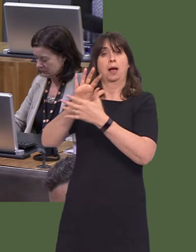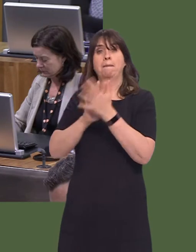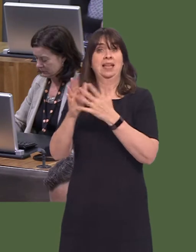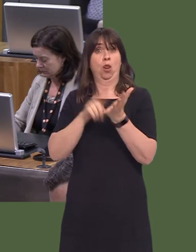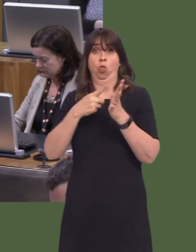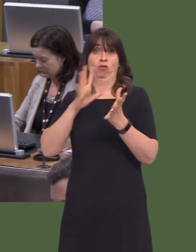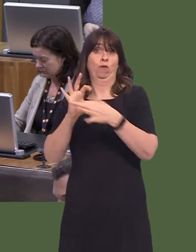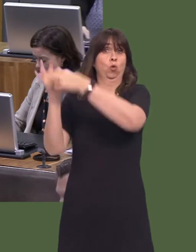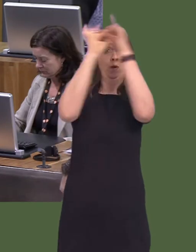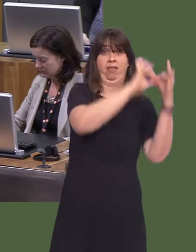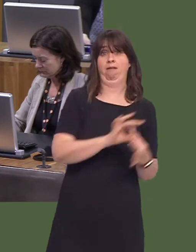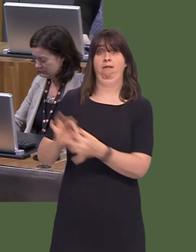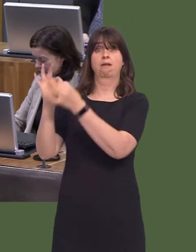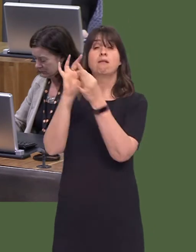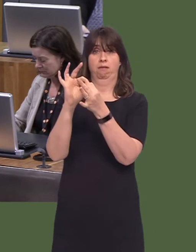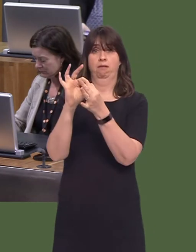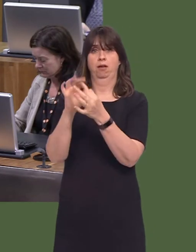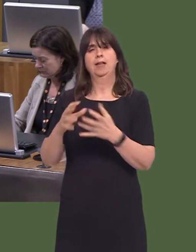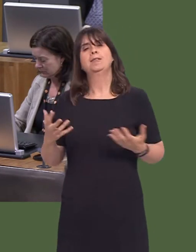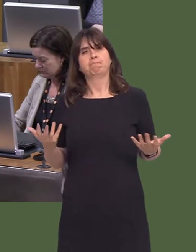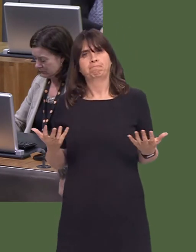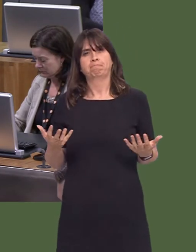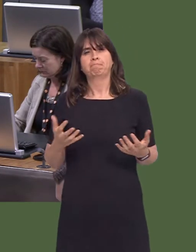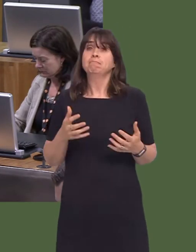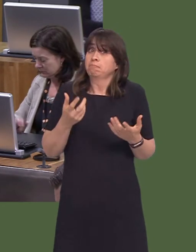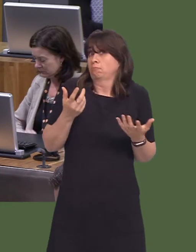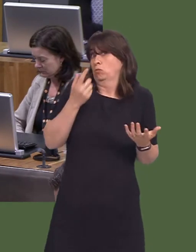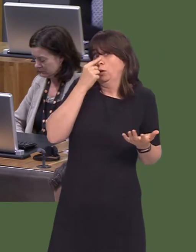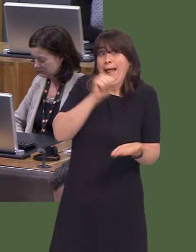coming back to the point I made before, it's one thing to have a supply of land for the